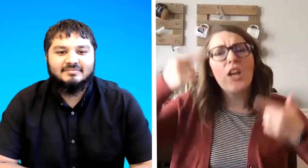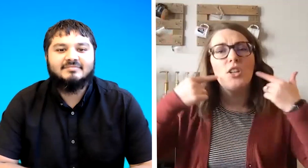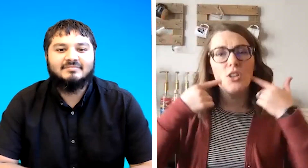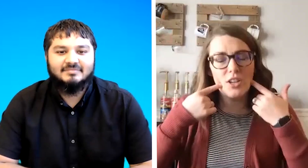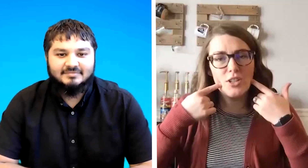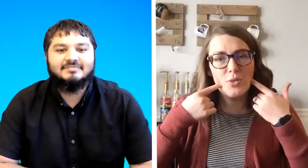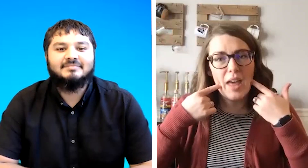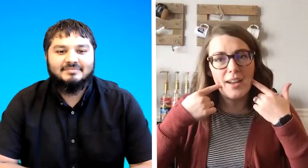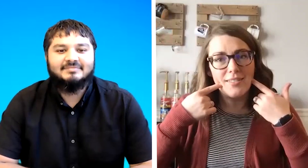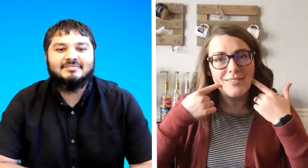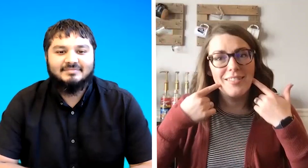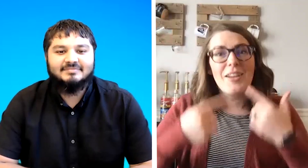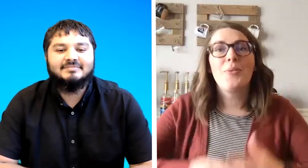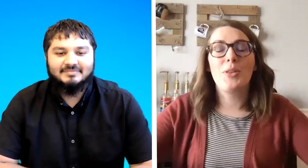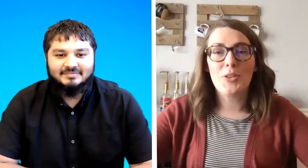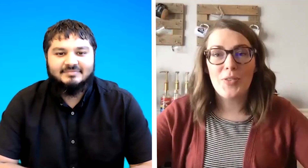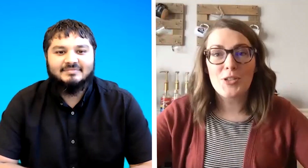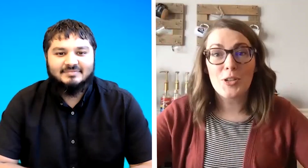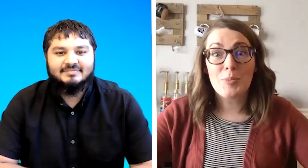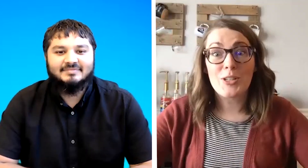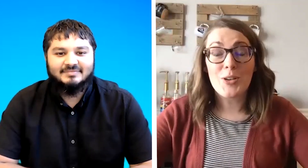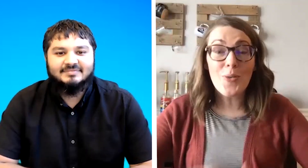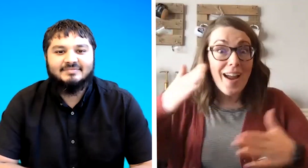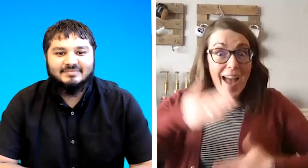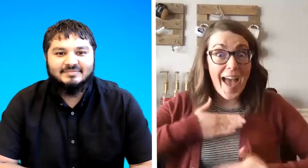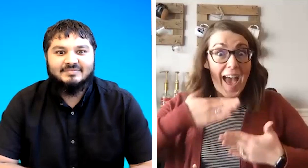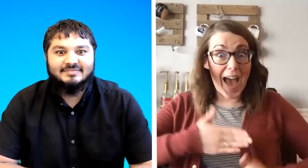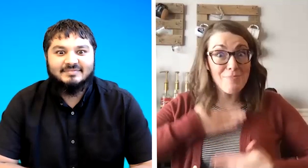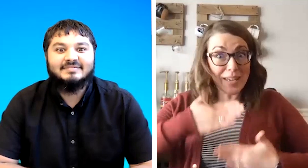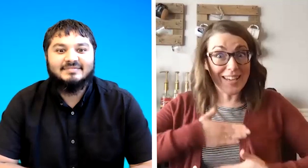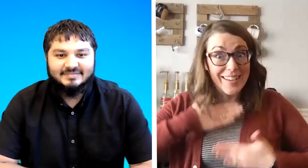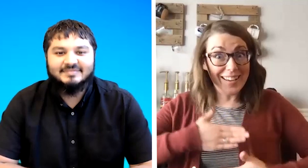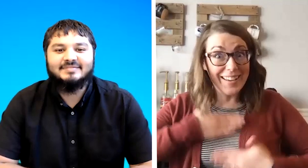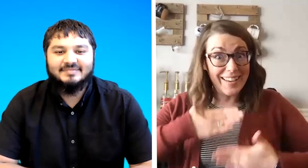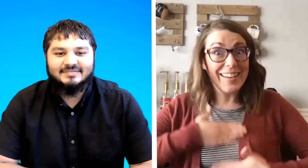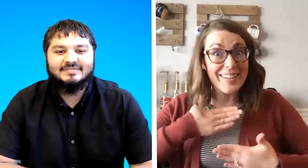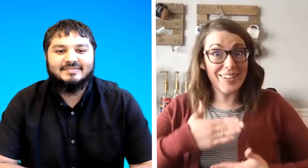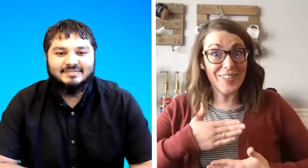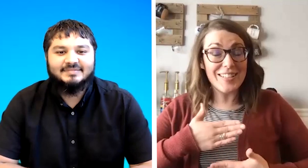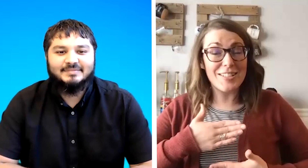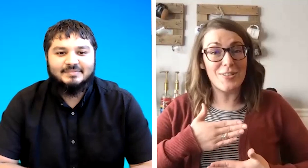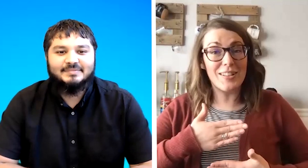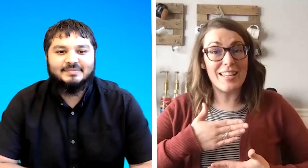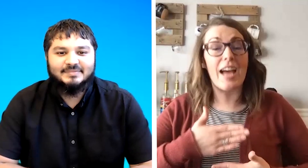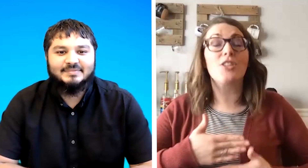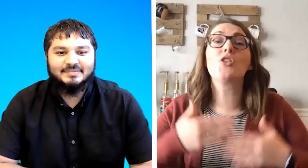you're gonna do that with your facial expression or happy you're going to do it like that so you